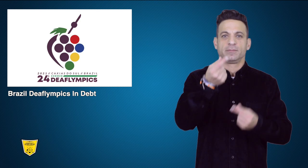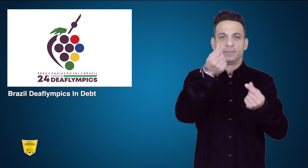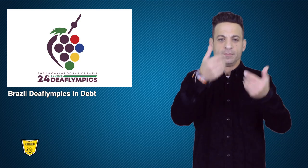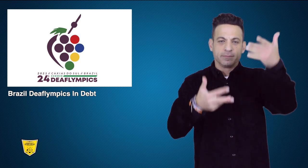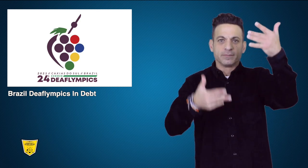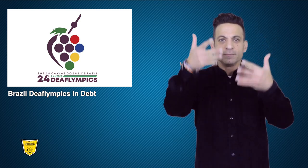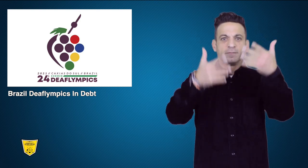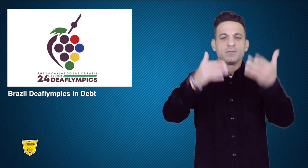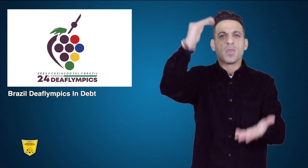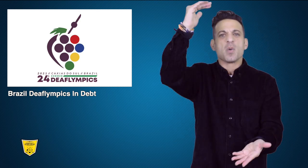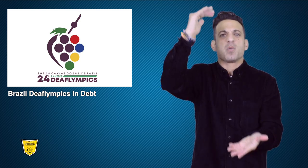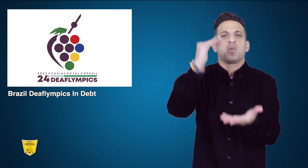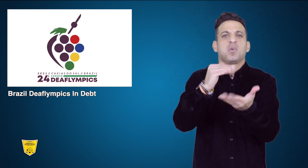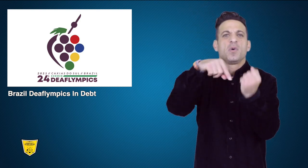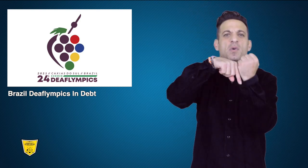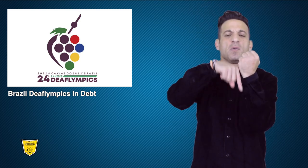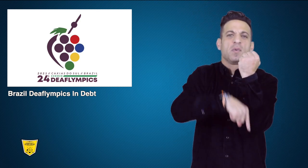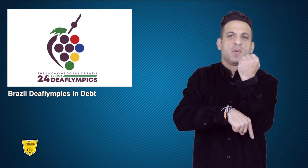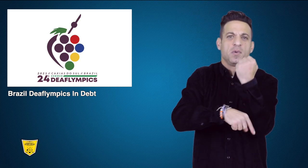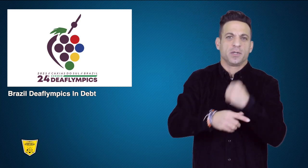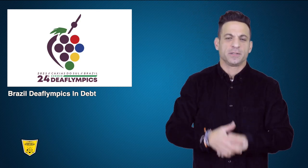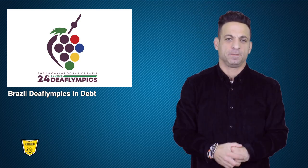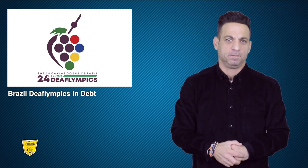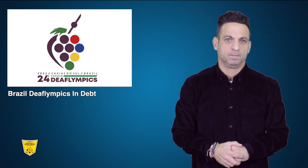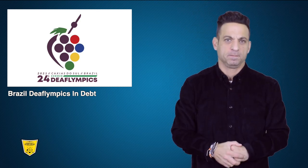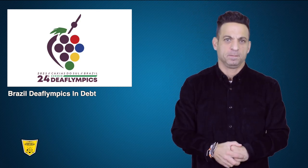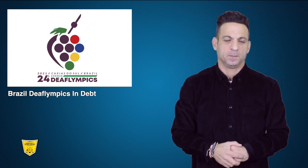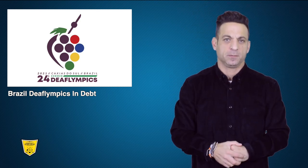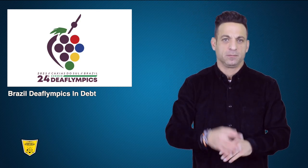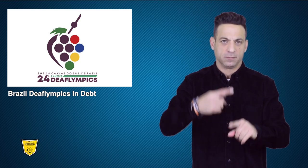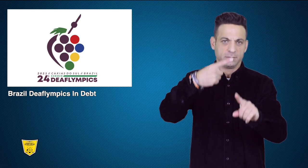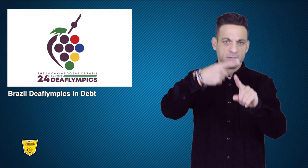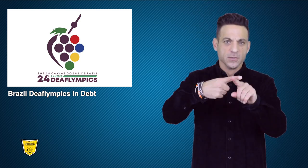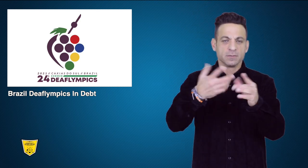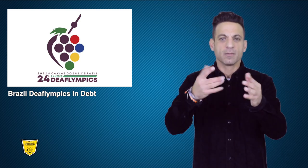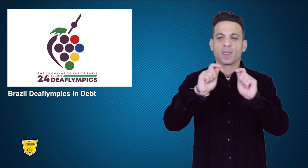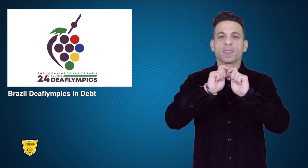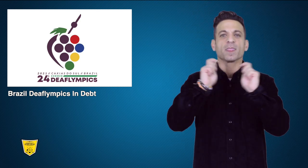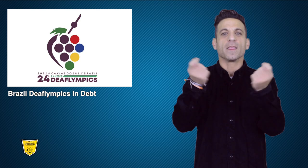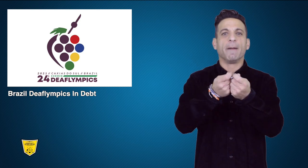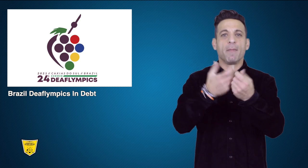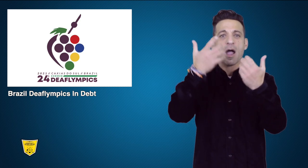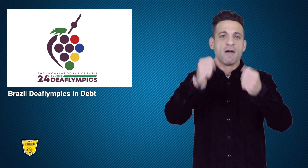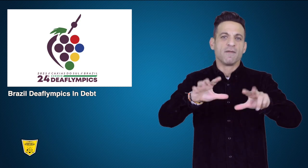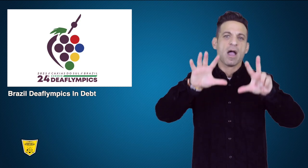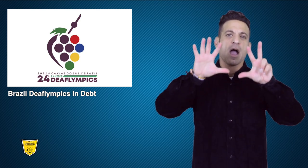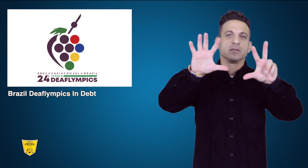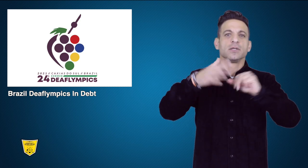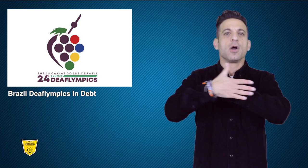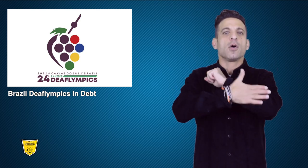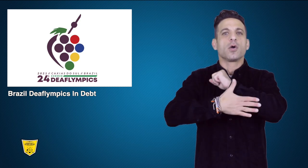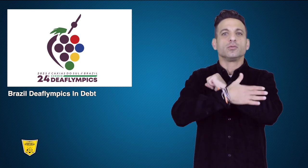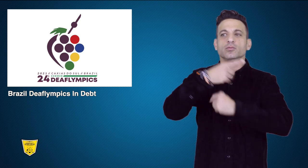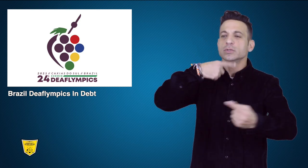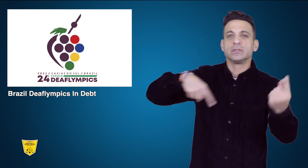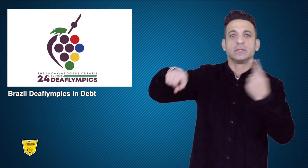the exchange rate. Teams from eight countries were also